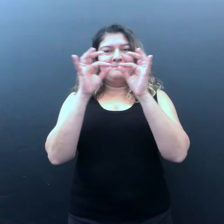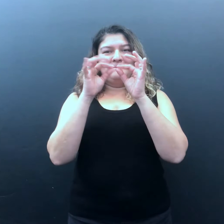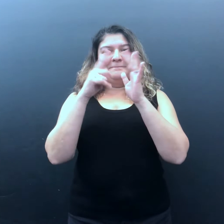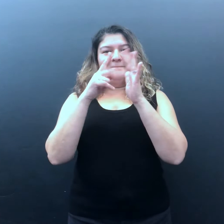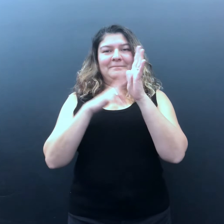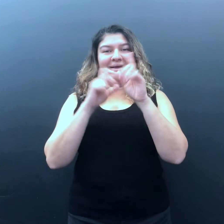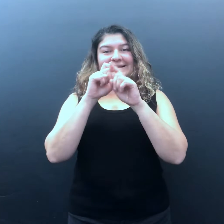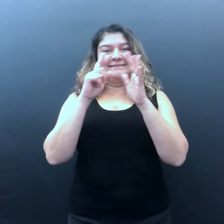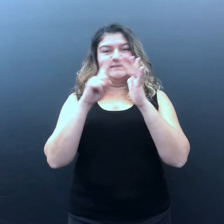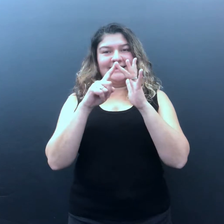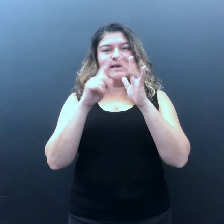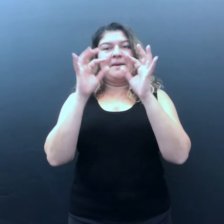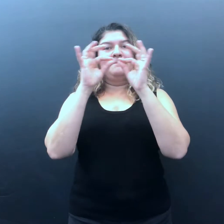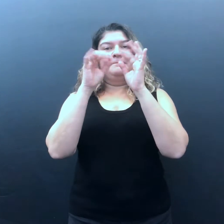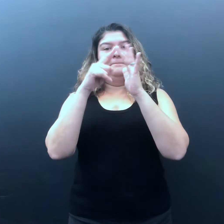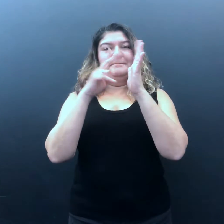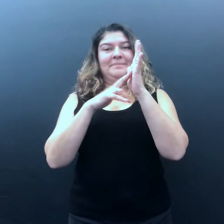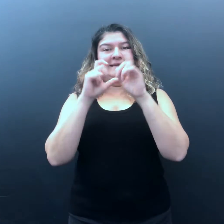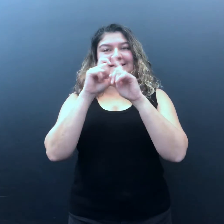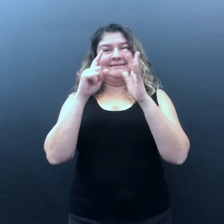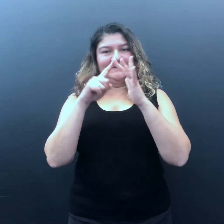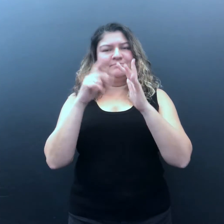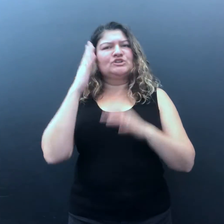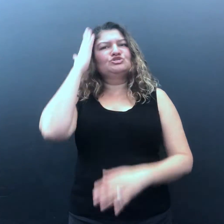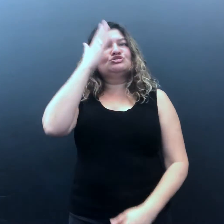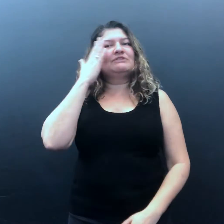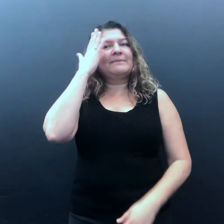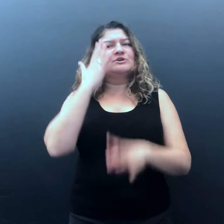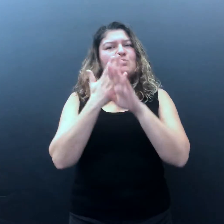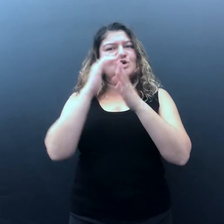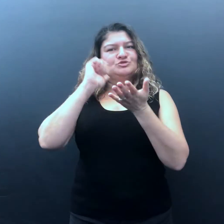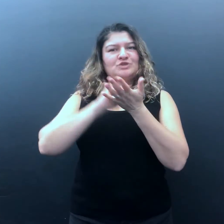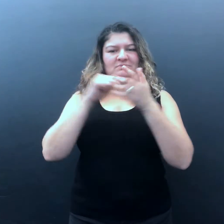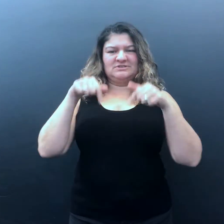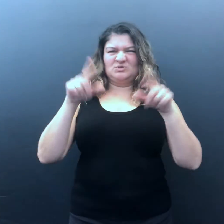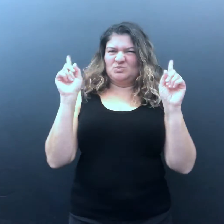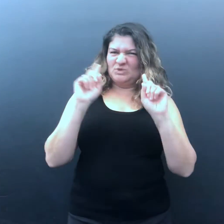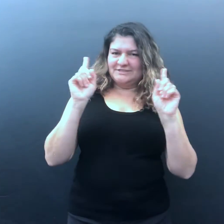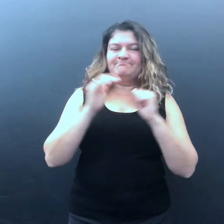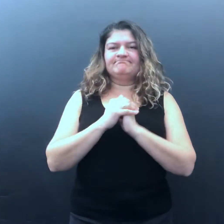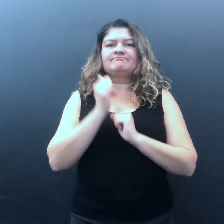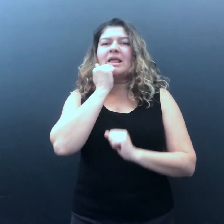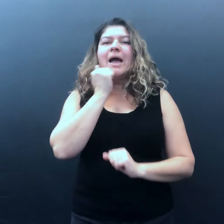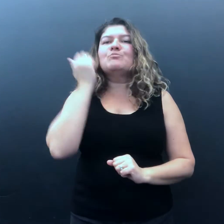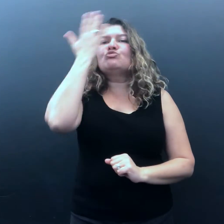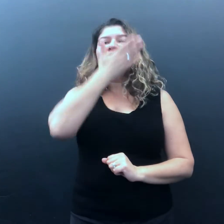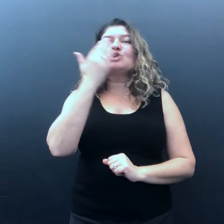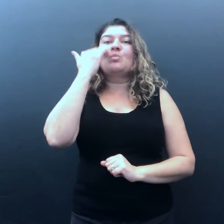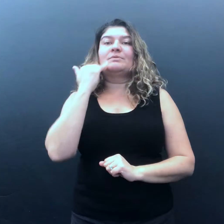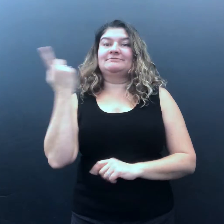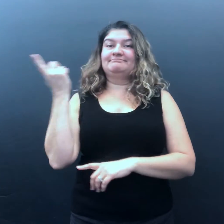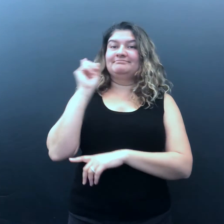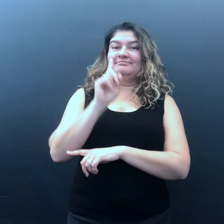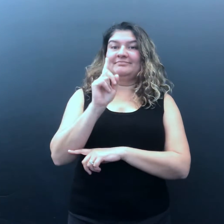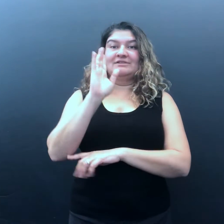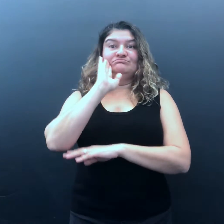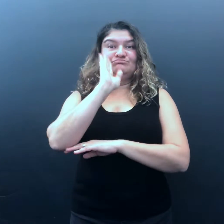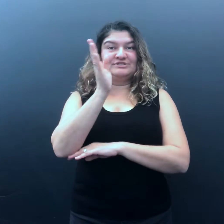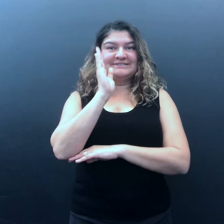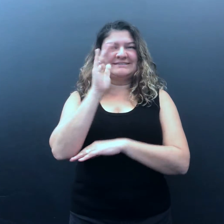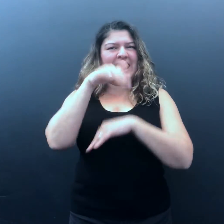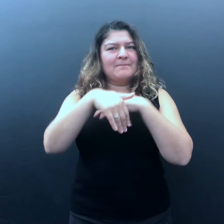Bindi Bindi Dreaming Workshop will be presented by an Aboriginal woman.